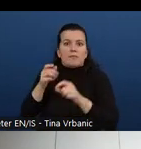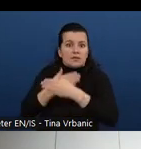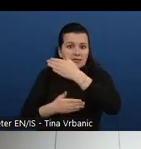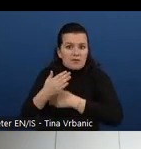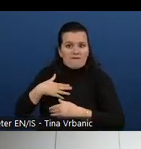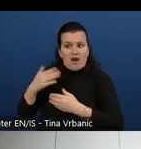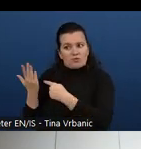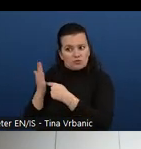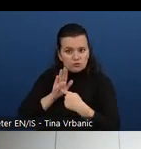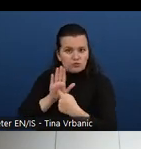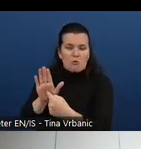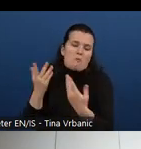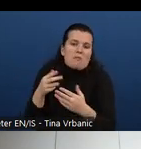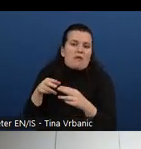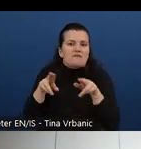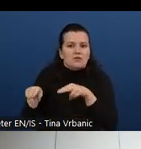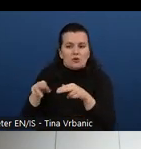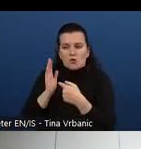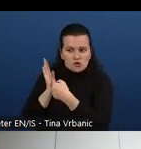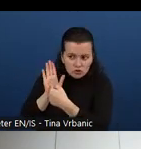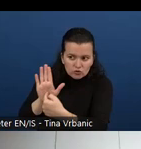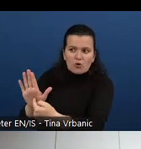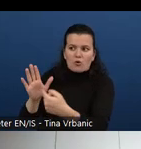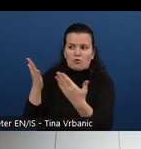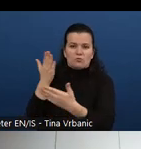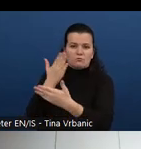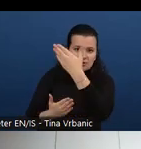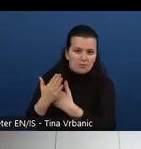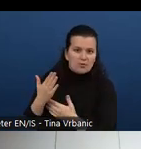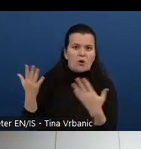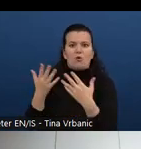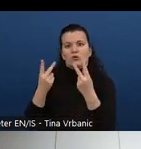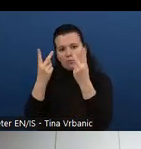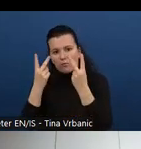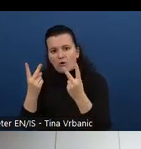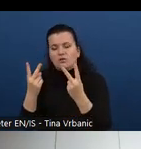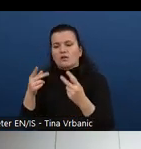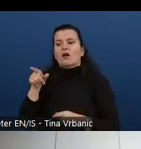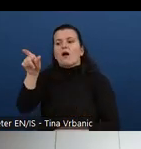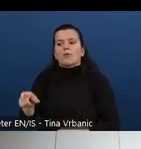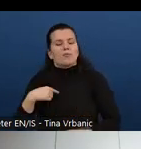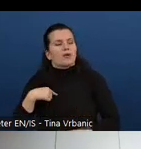videos or something of that so that people actually get this ah ha moment that we always